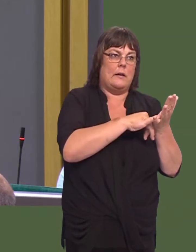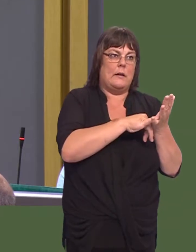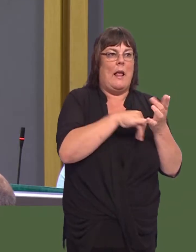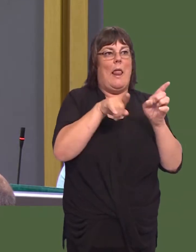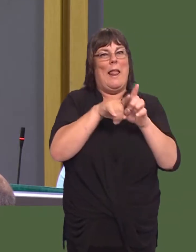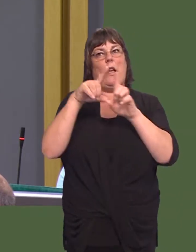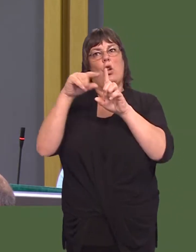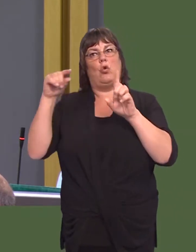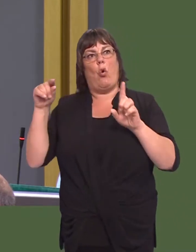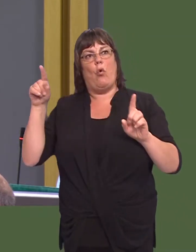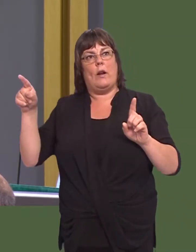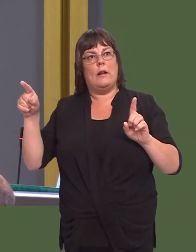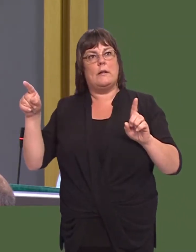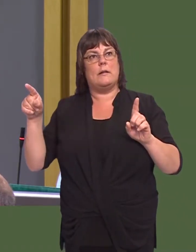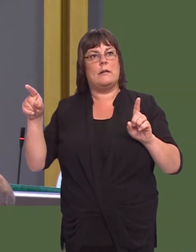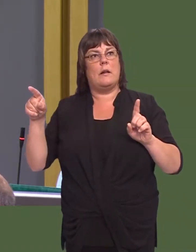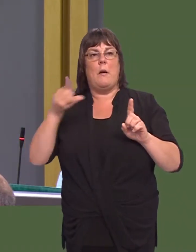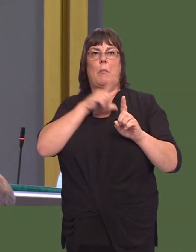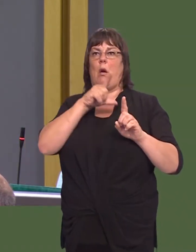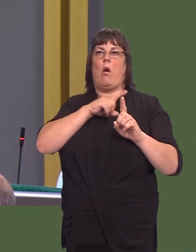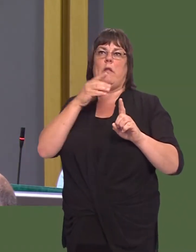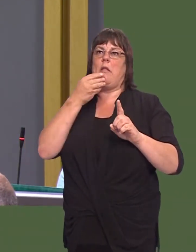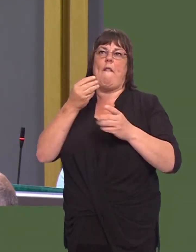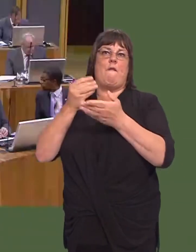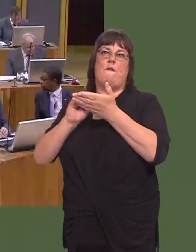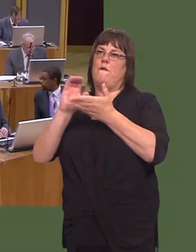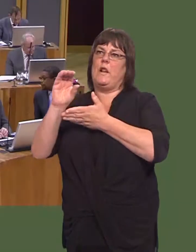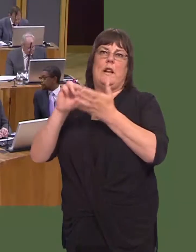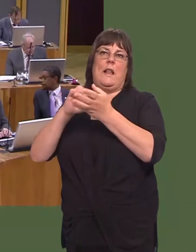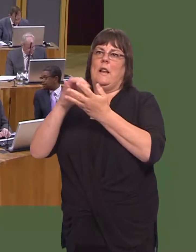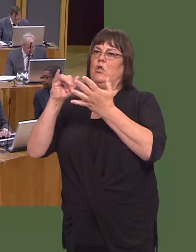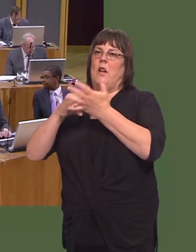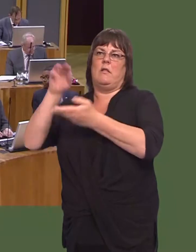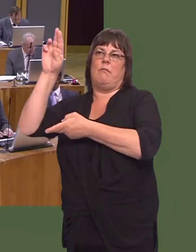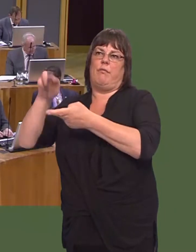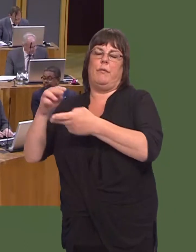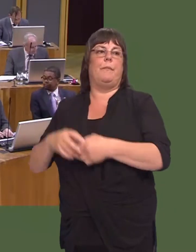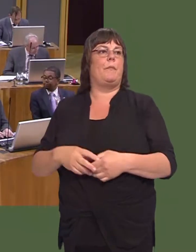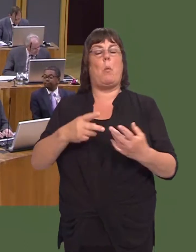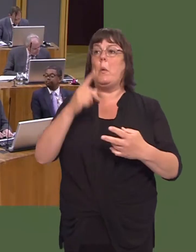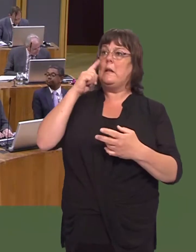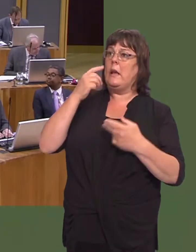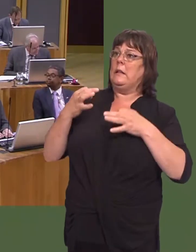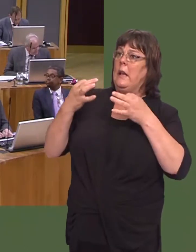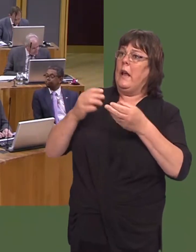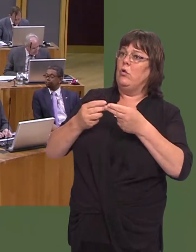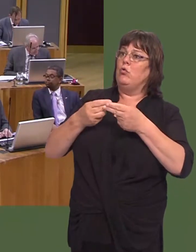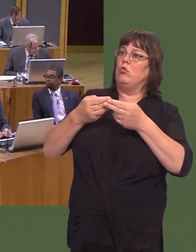off the estate to mask their gross underfunding of the NHS in England? Carwyn Jones: Well, we see in England delayed transfers of care going up, we see waiting